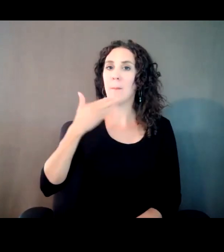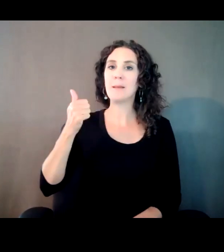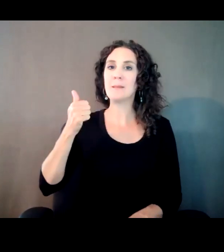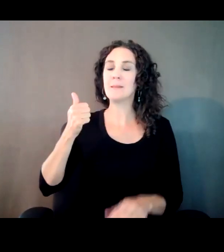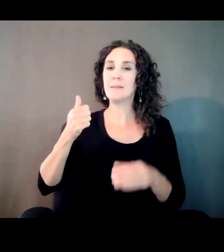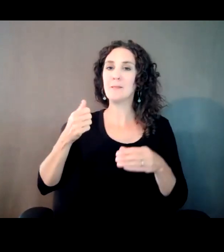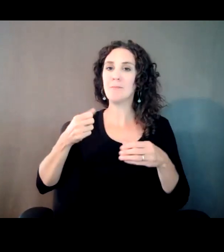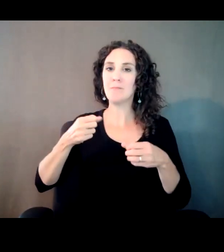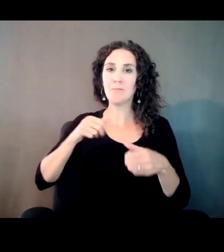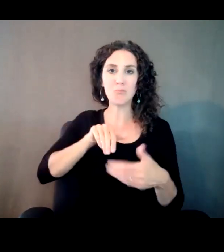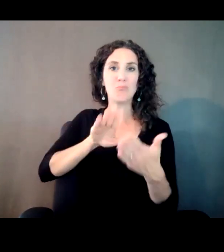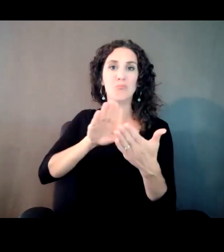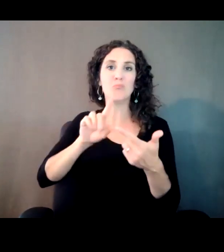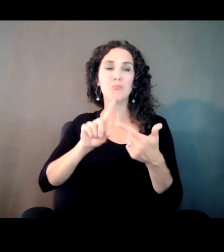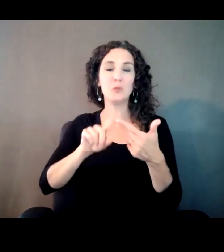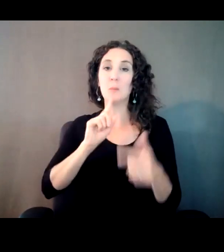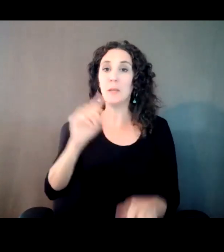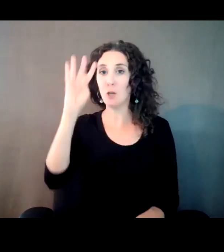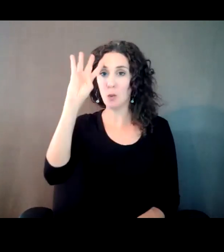efforts at making a career in the arts. And music.